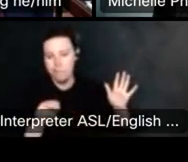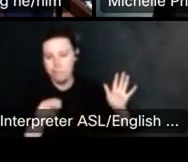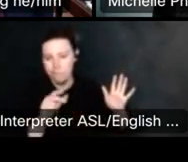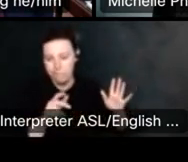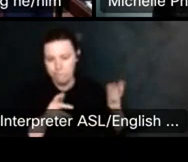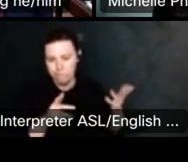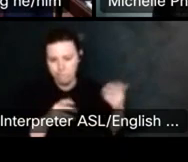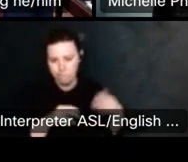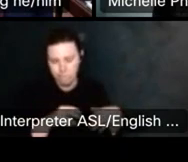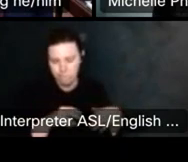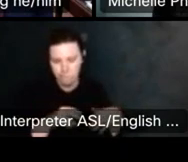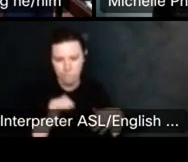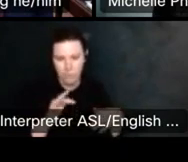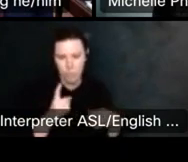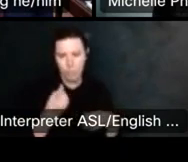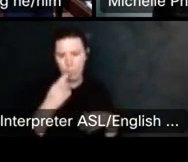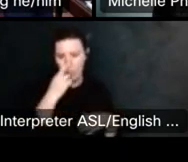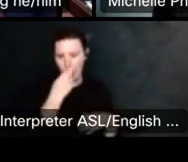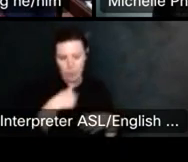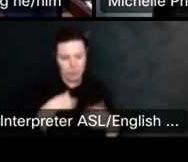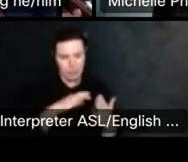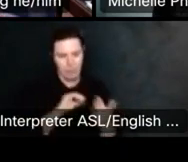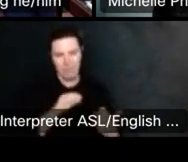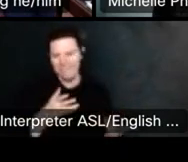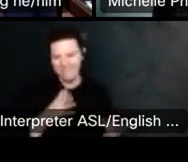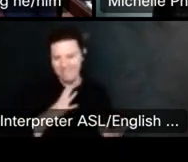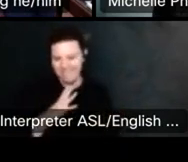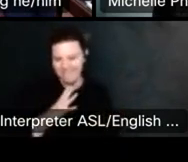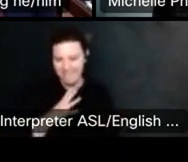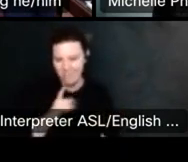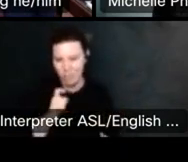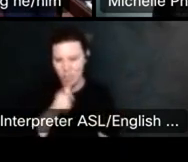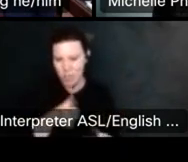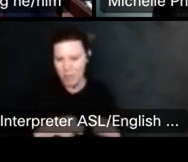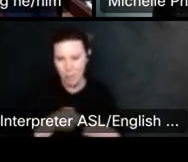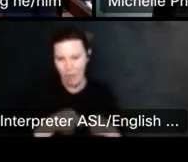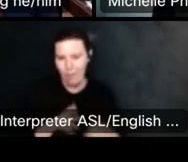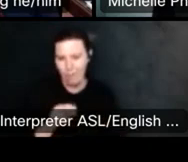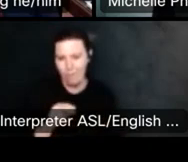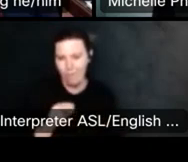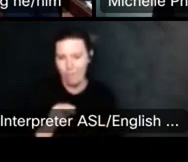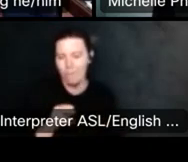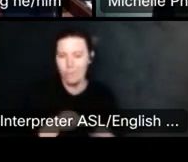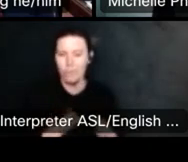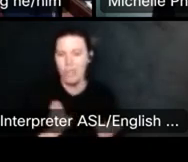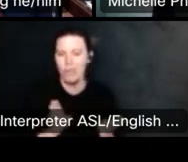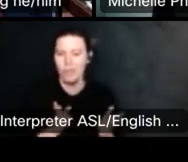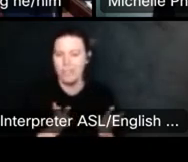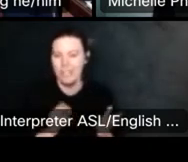I mean, just generally it shouldn't be a problem, but it's hard to know unless we were to see the specifics and.